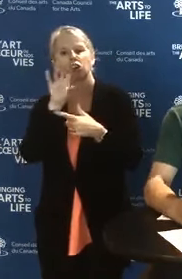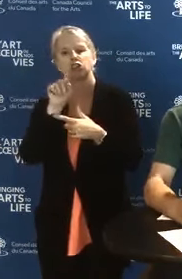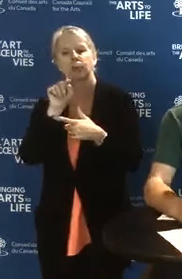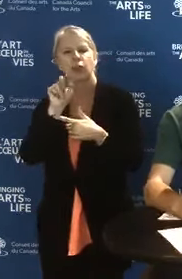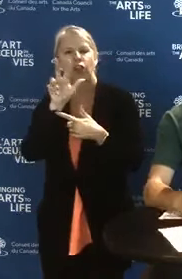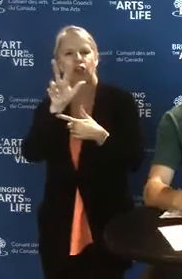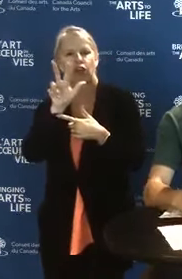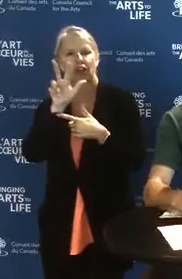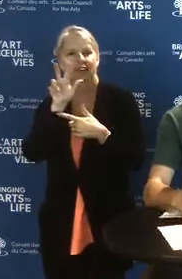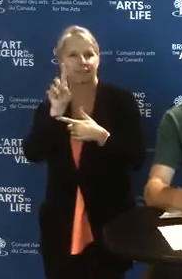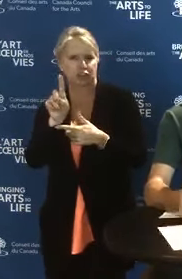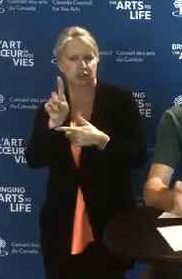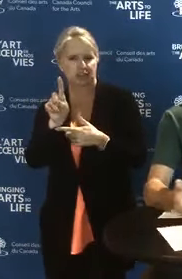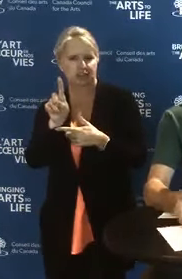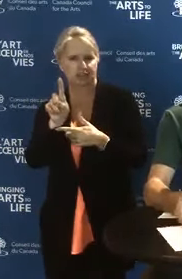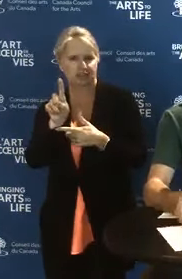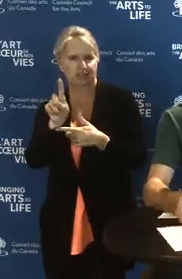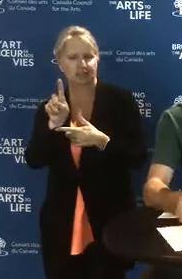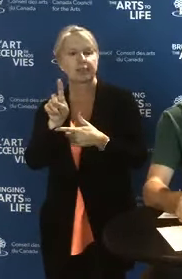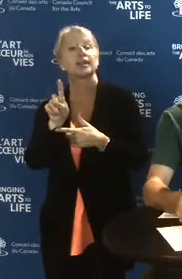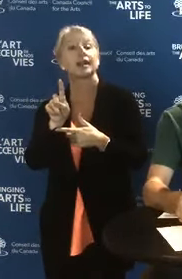and the portal is open as of now.